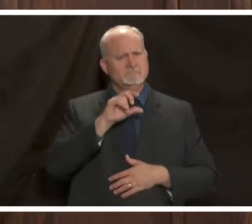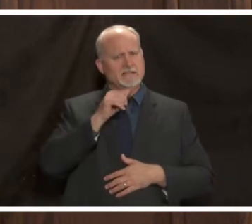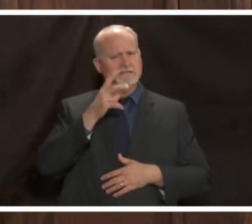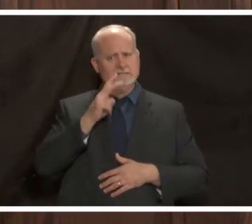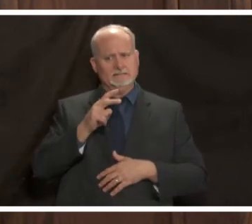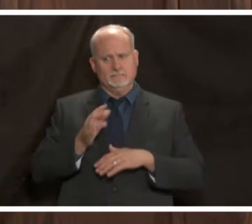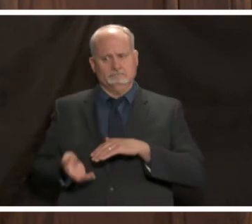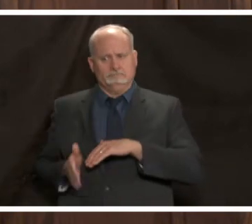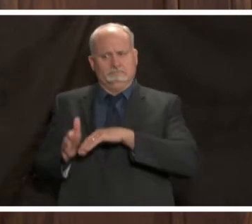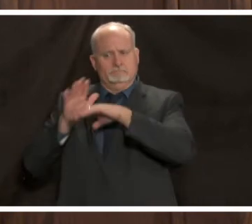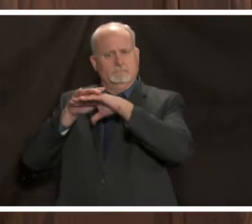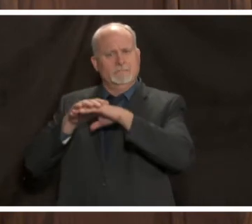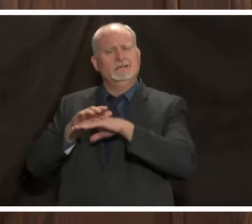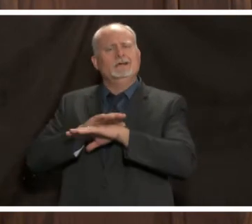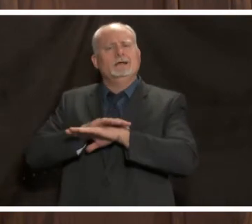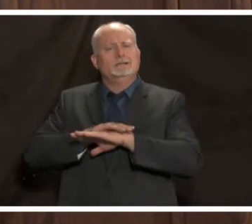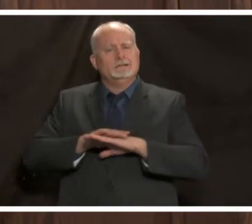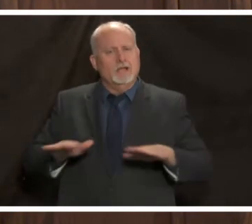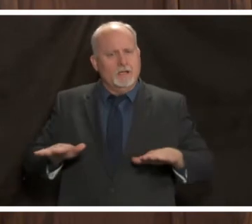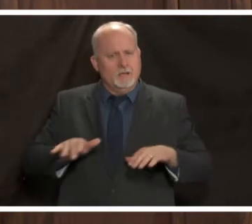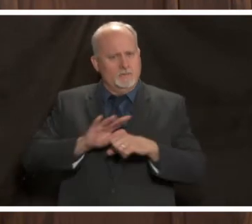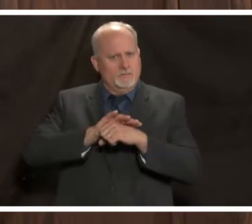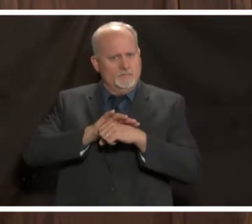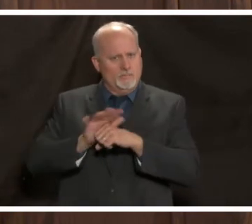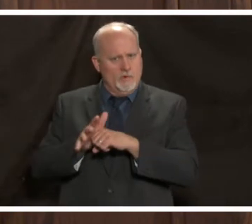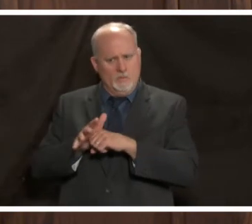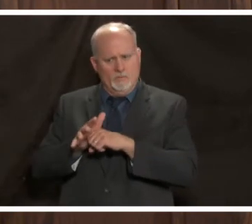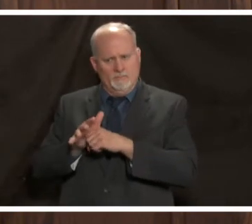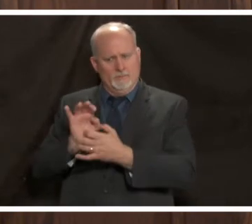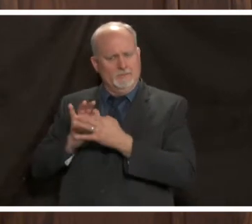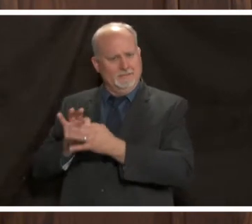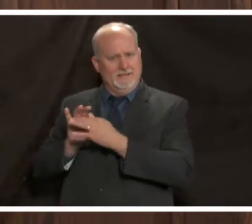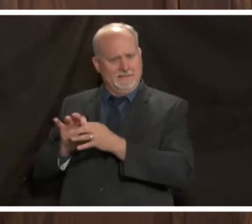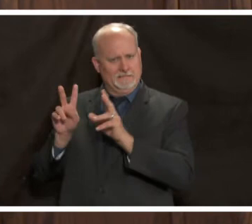of non-coveted related cases beyond what we would normally expect for this time of year